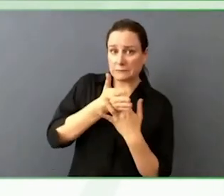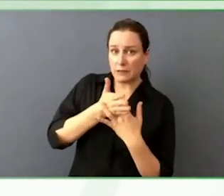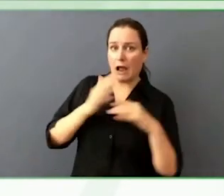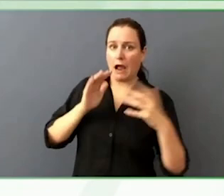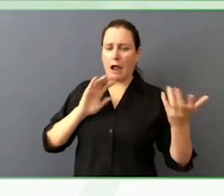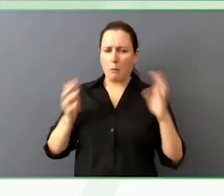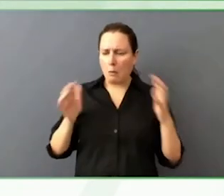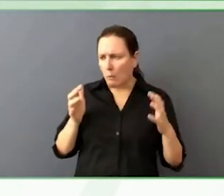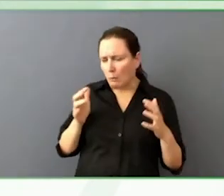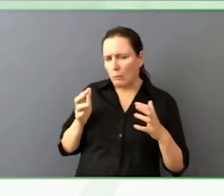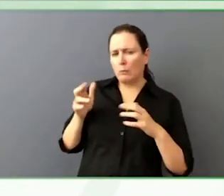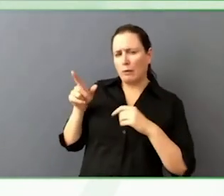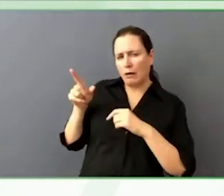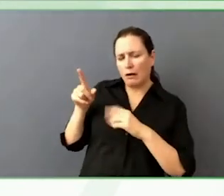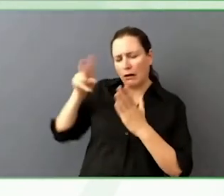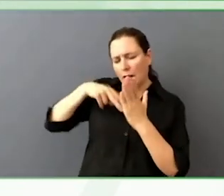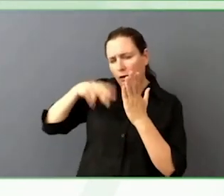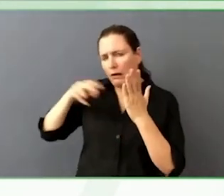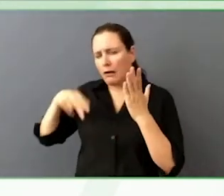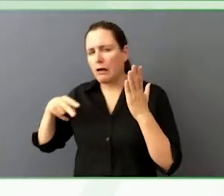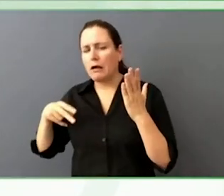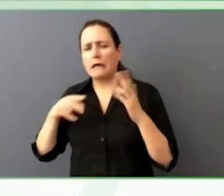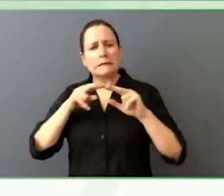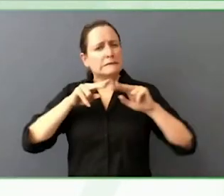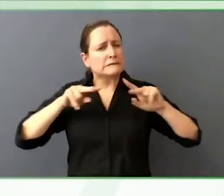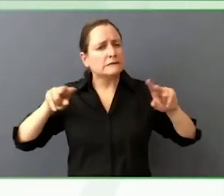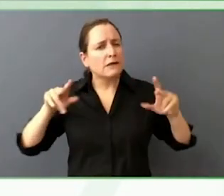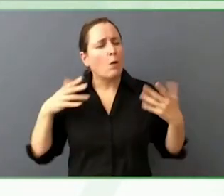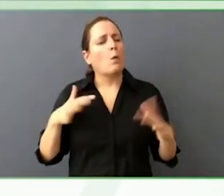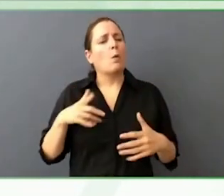For pointing out a lot of useful resources for established and